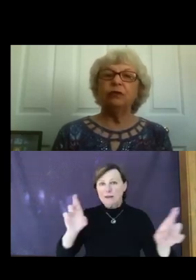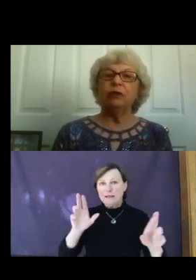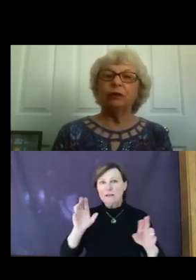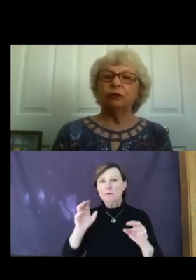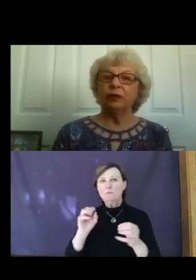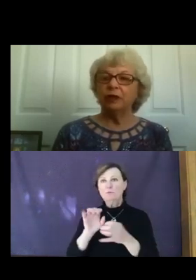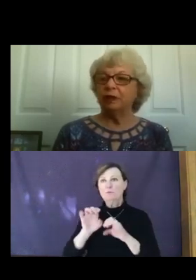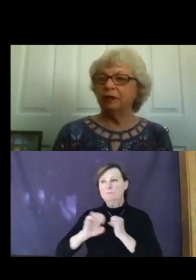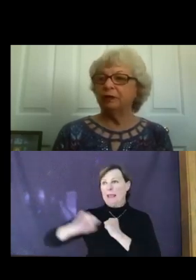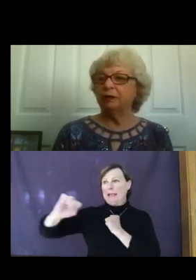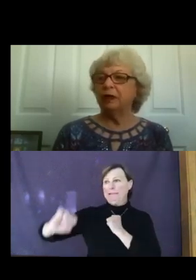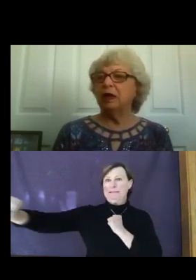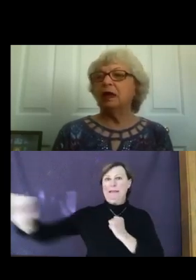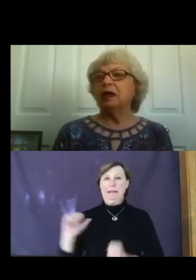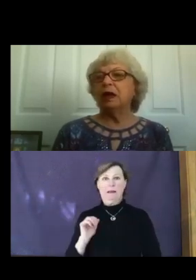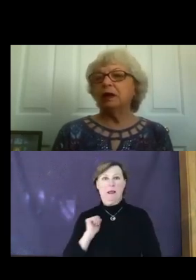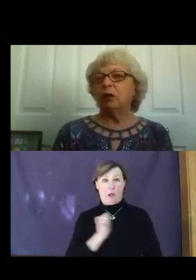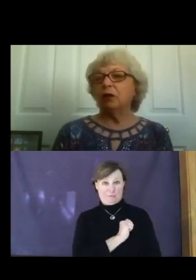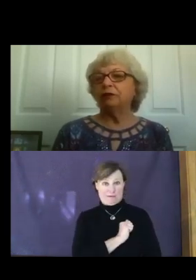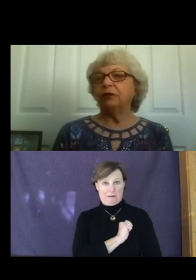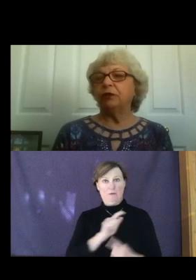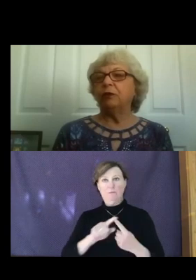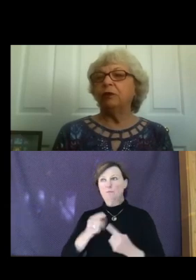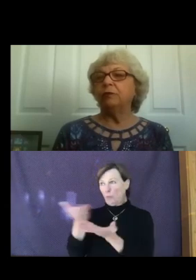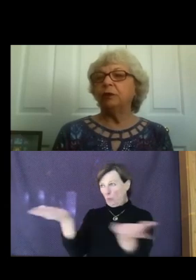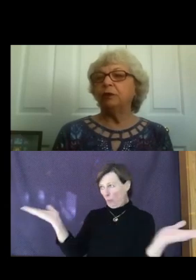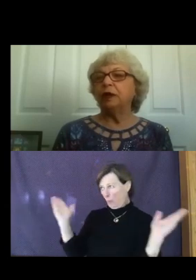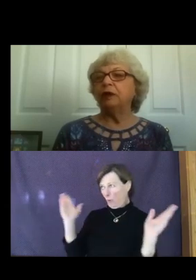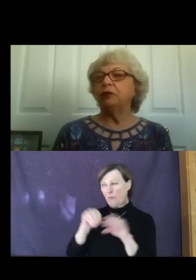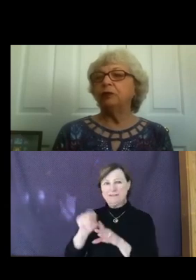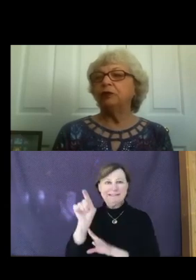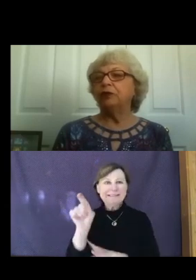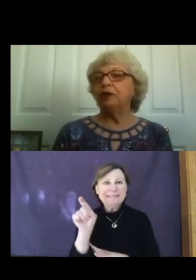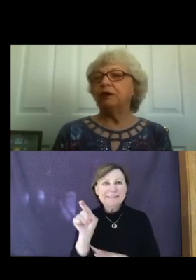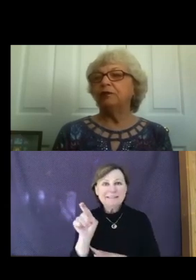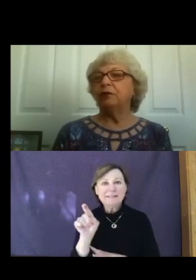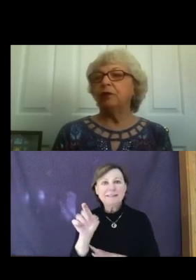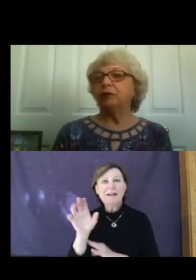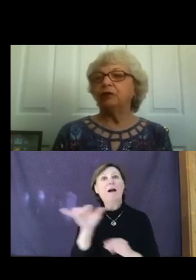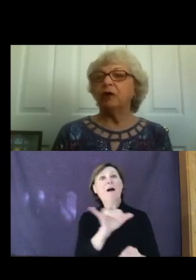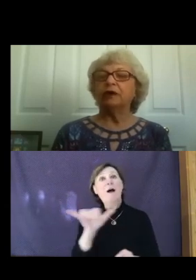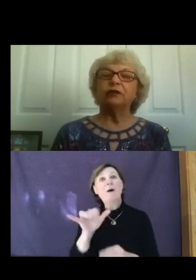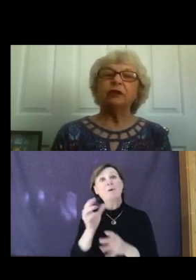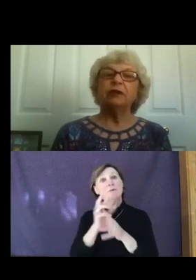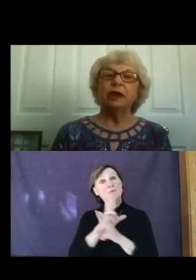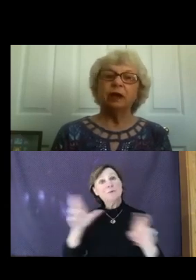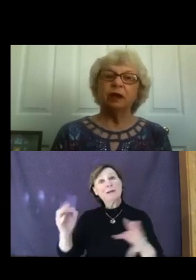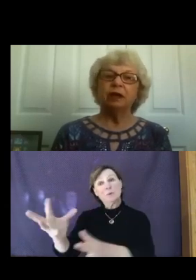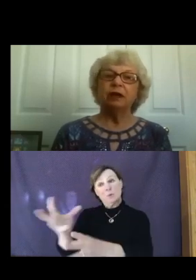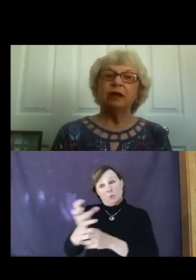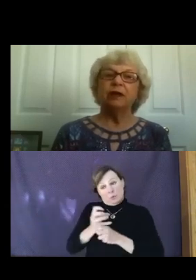those in need, and also be ready to receive with trust the hand that is